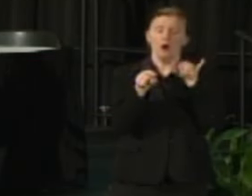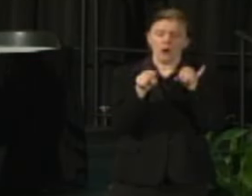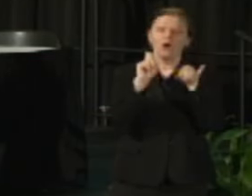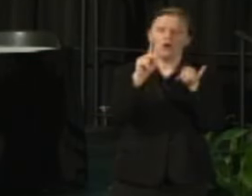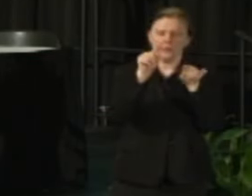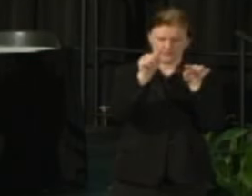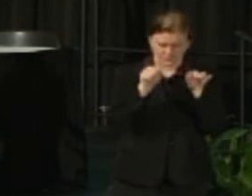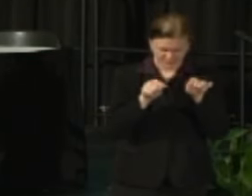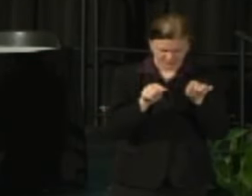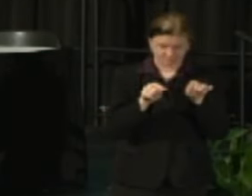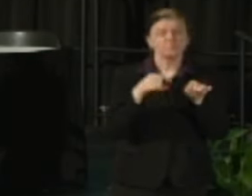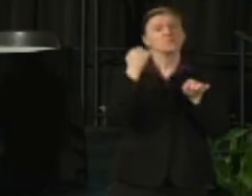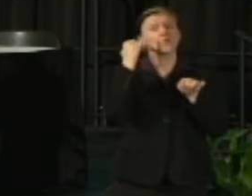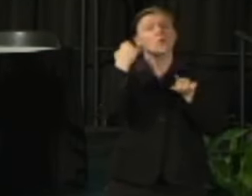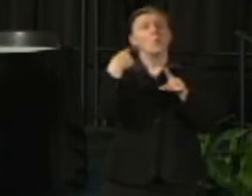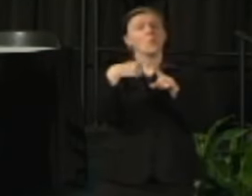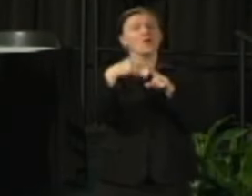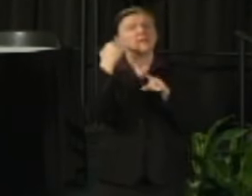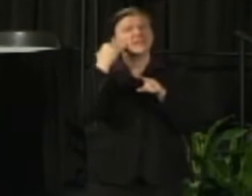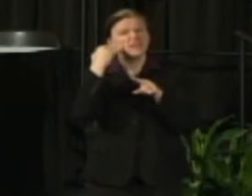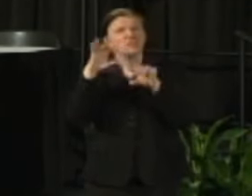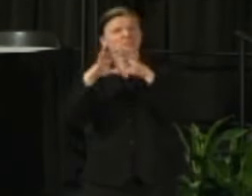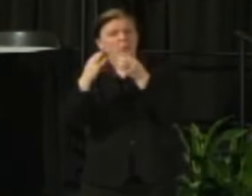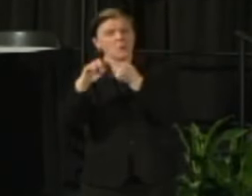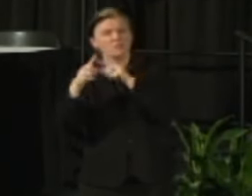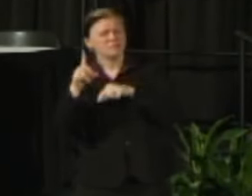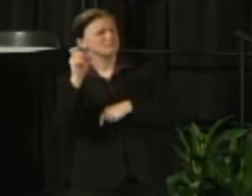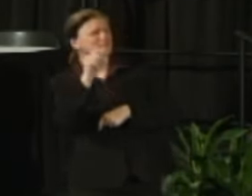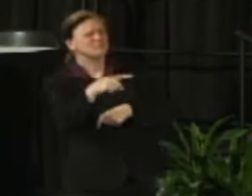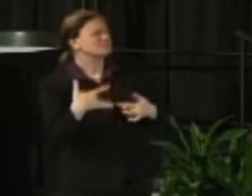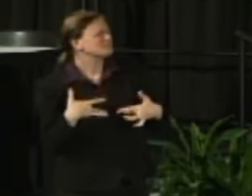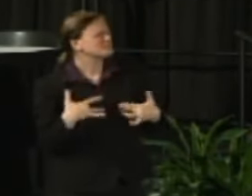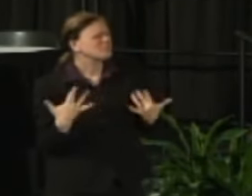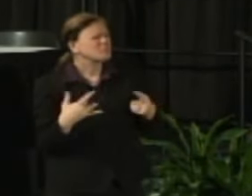your friends, your neighbors, family ask you a question you can go to this